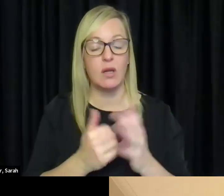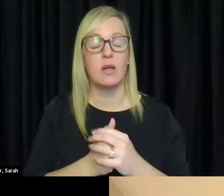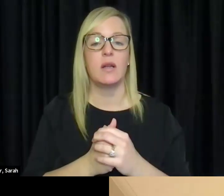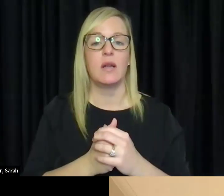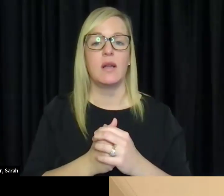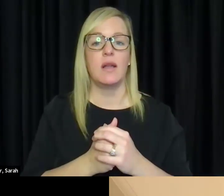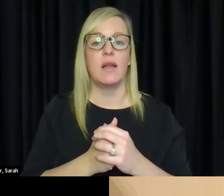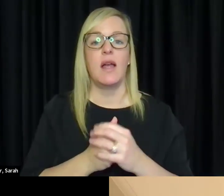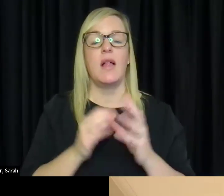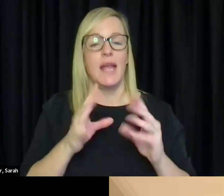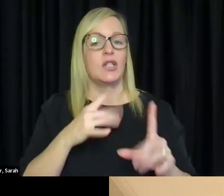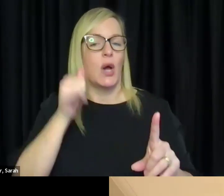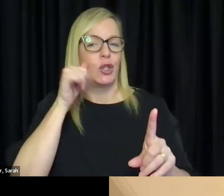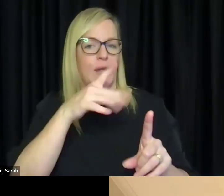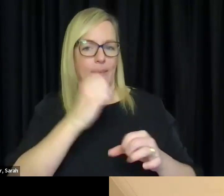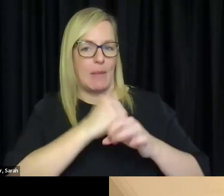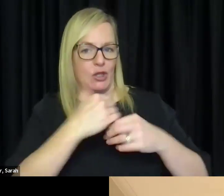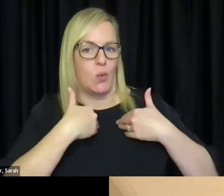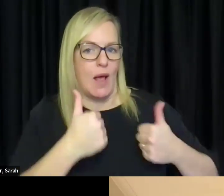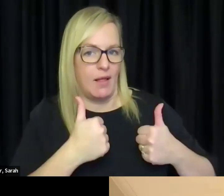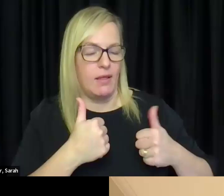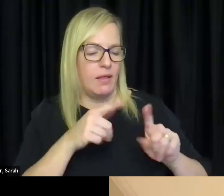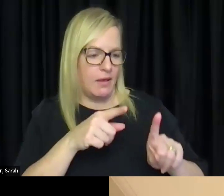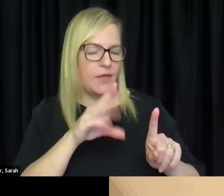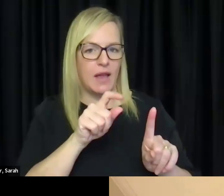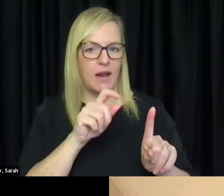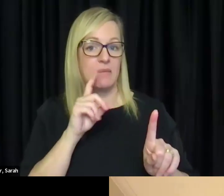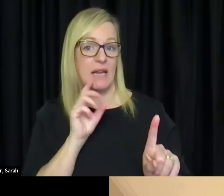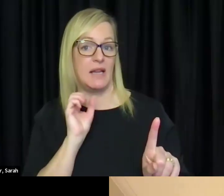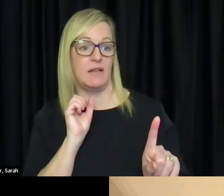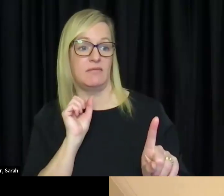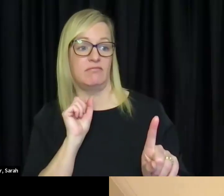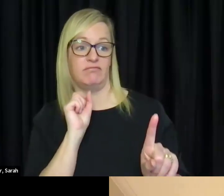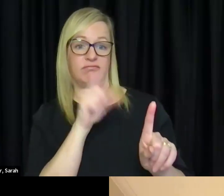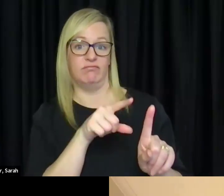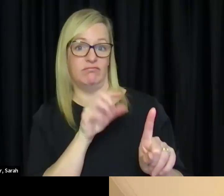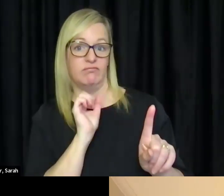that publisher, so getting a bit of experience and then pitching my parenting book to them and they